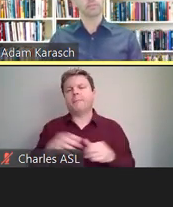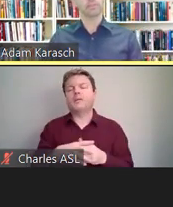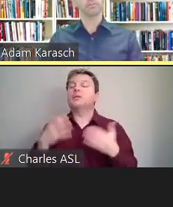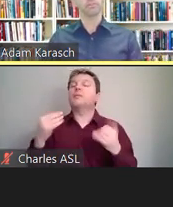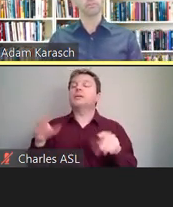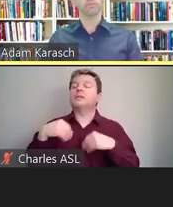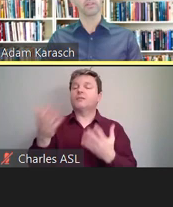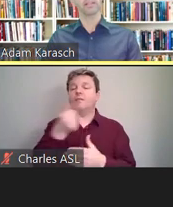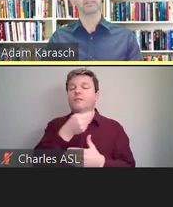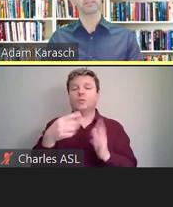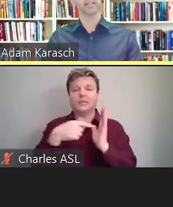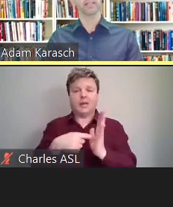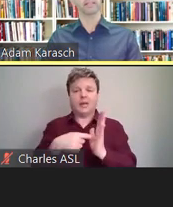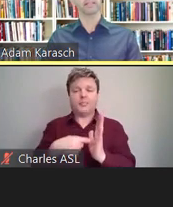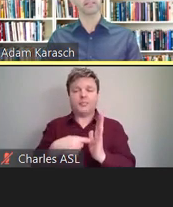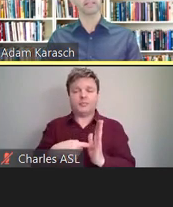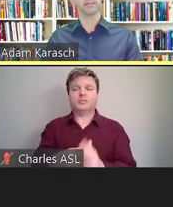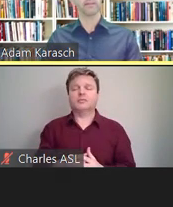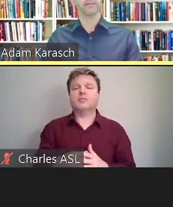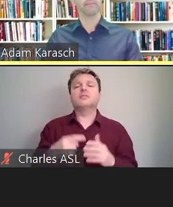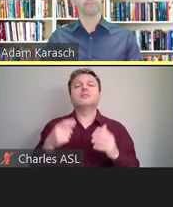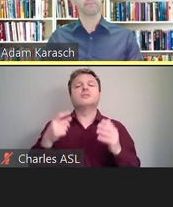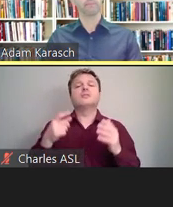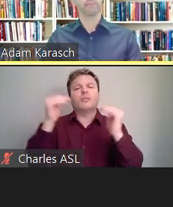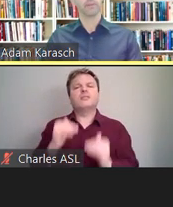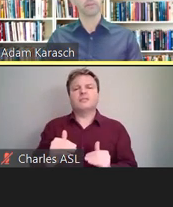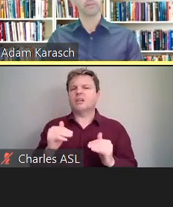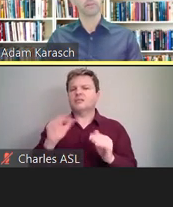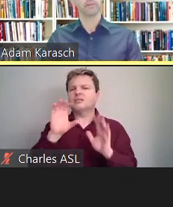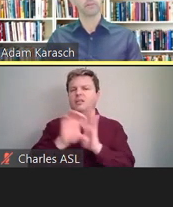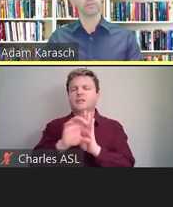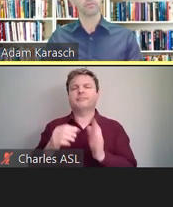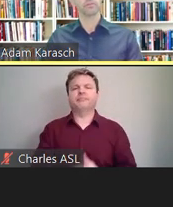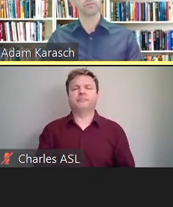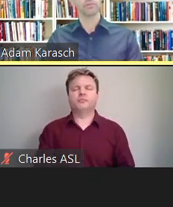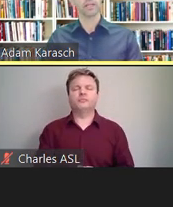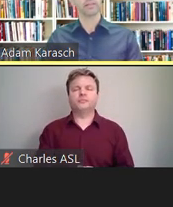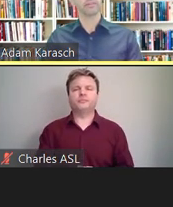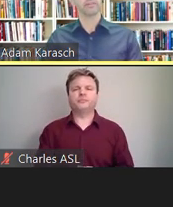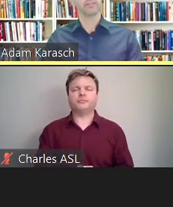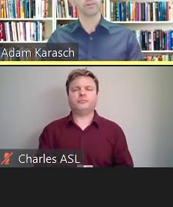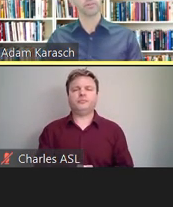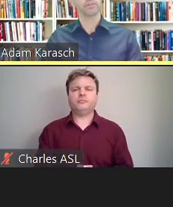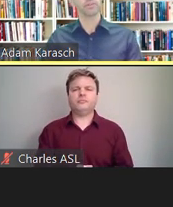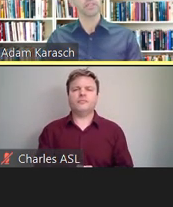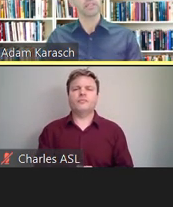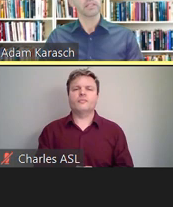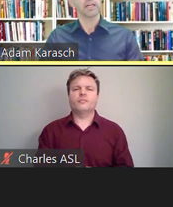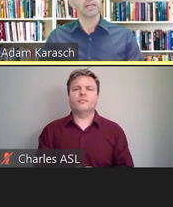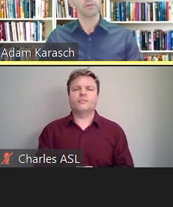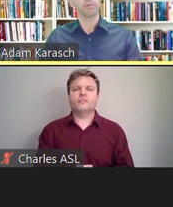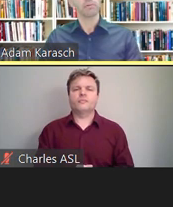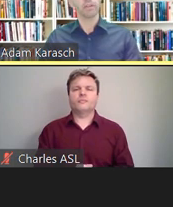so if you could move to the next slide. All right, so I'm going to be walking